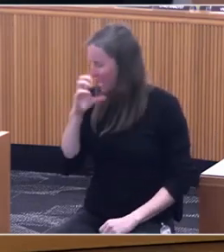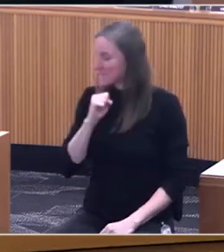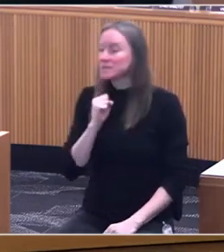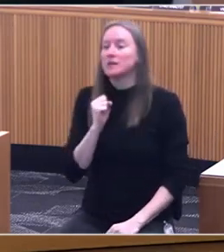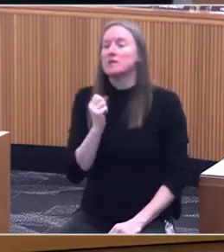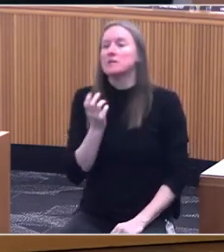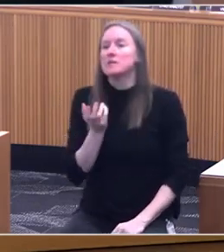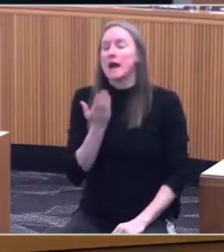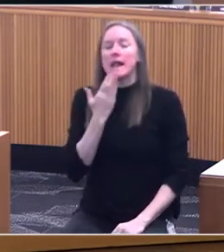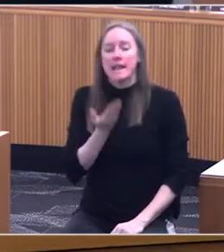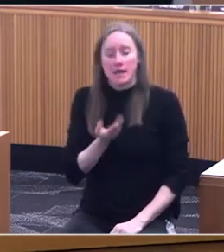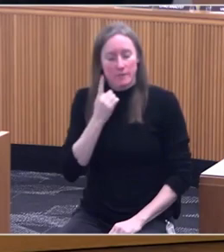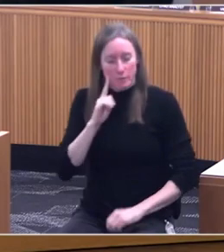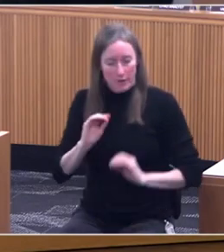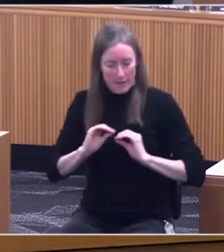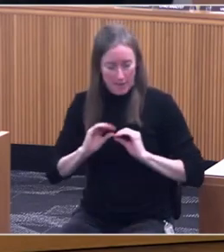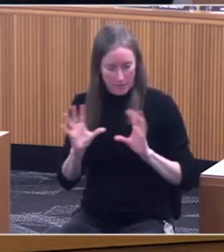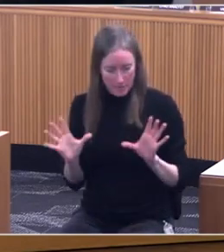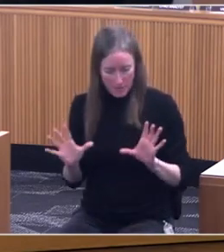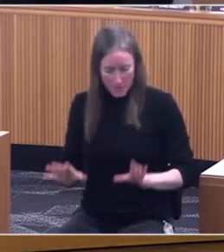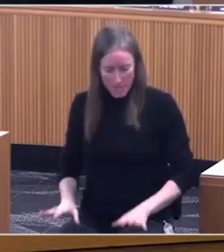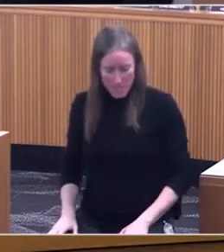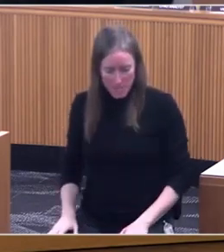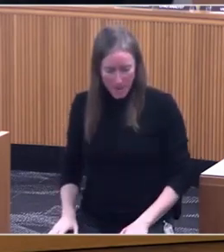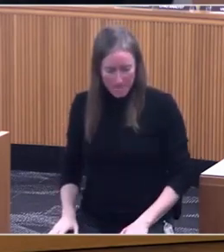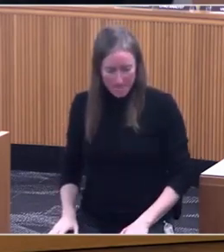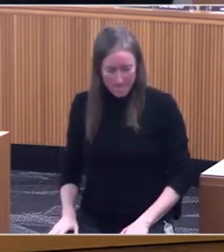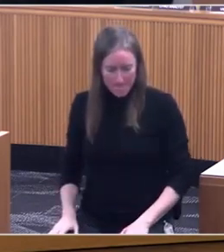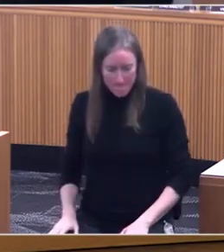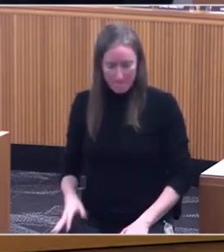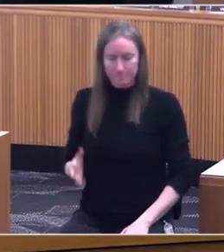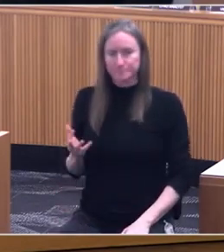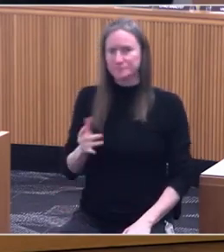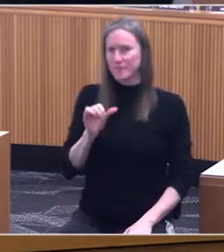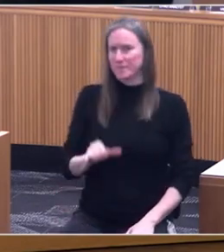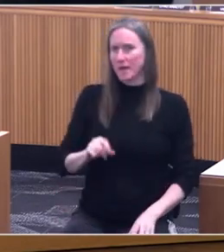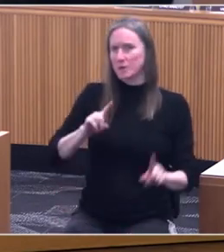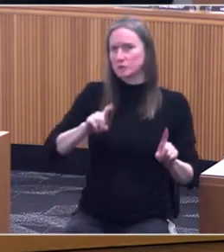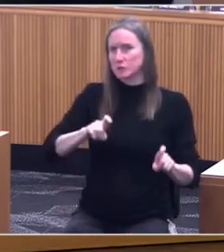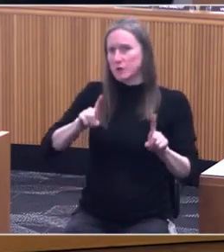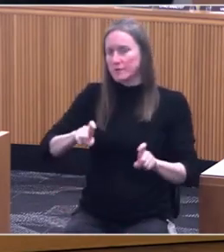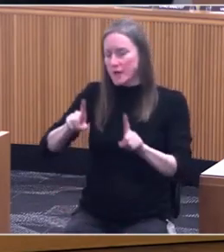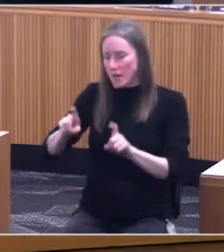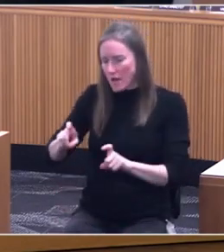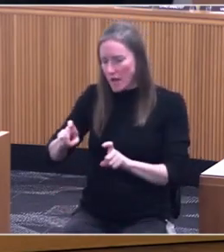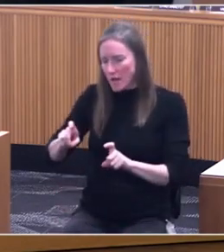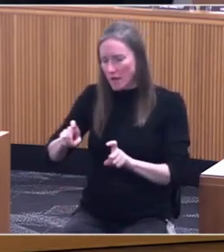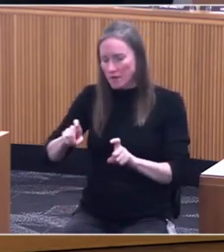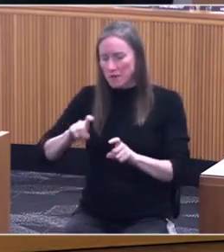Thanks for clarifying that. Then, does that survey say what do you think the quality of life is